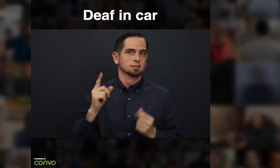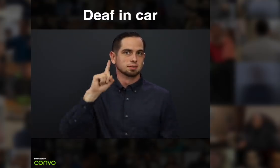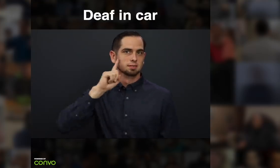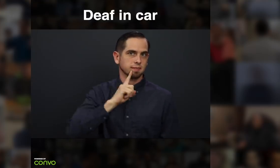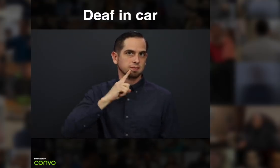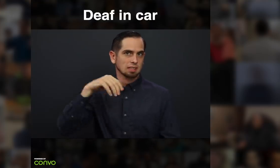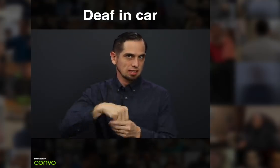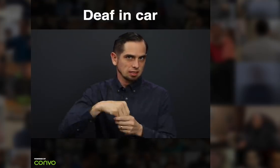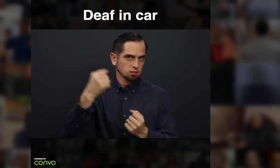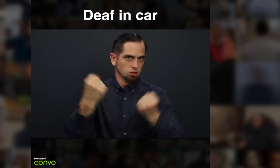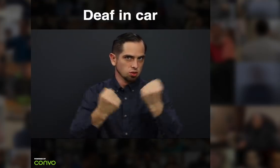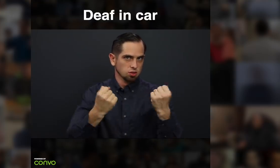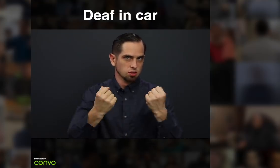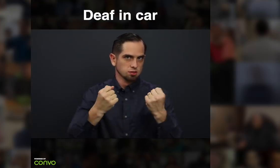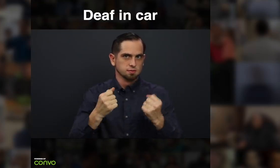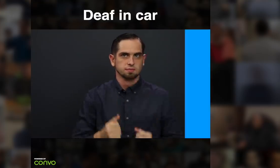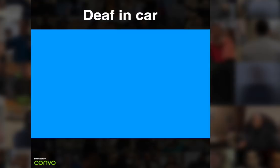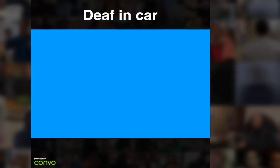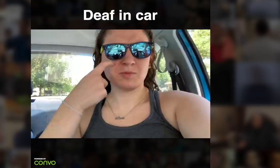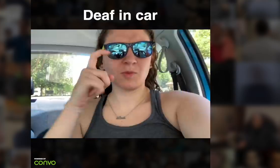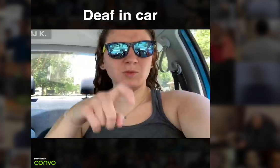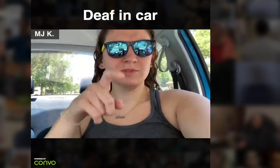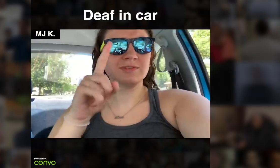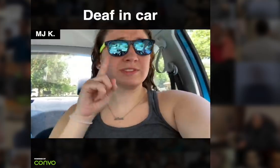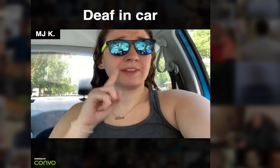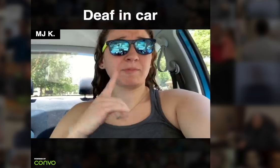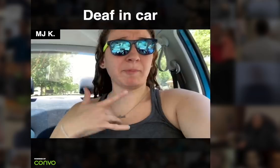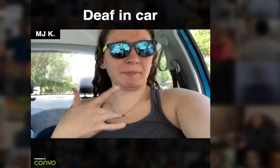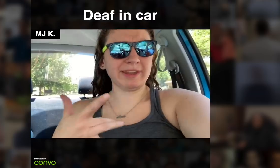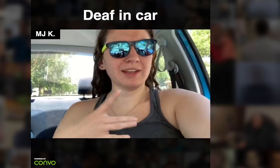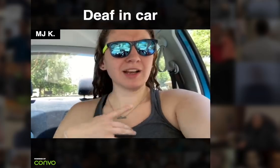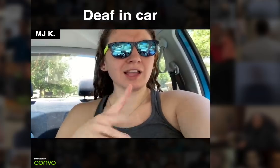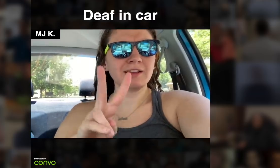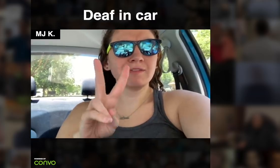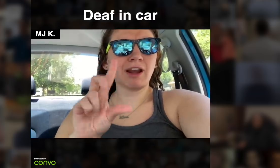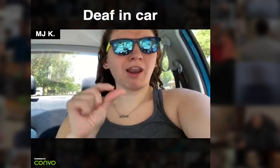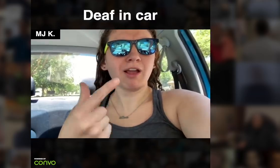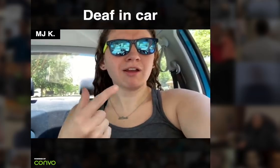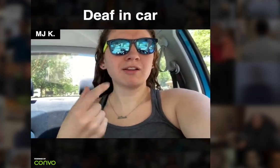of being Deaf in a car. Have you noticed that deaf people tend to make vlogs